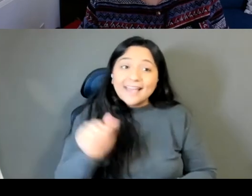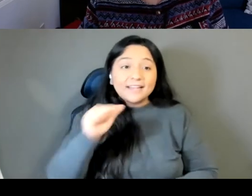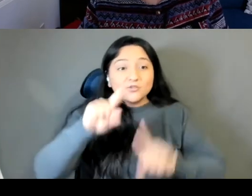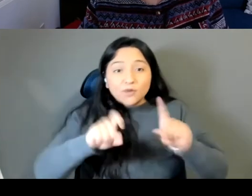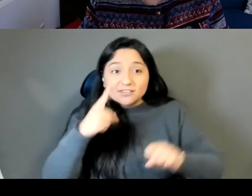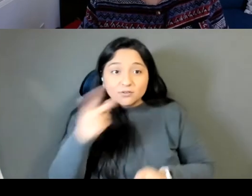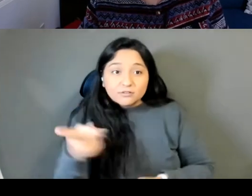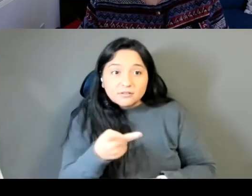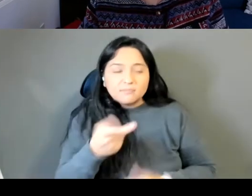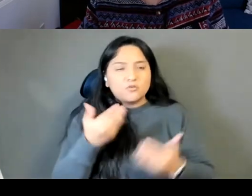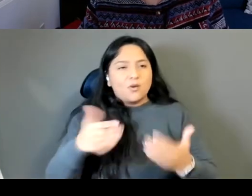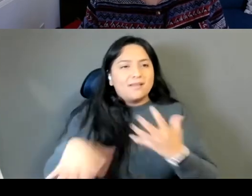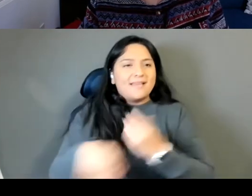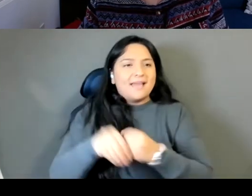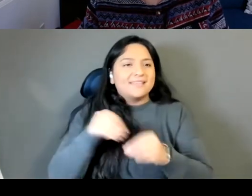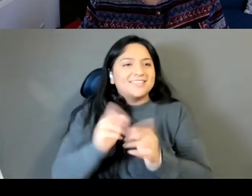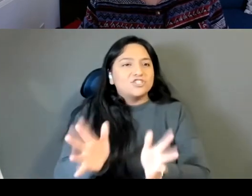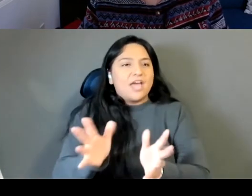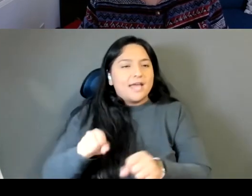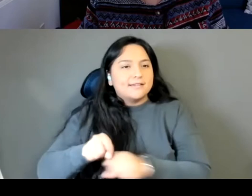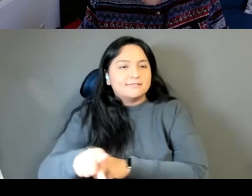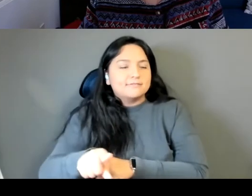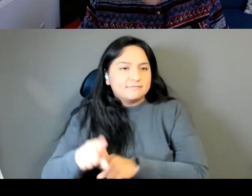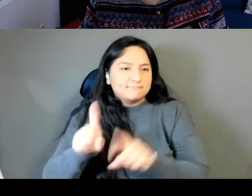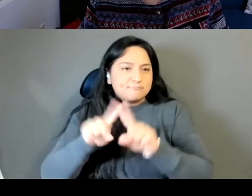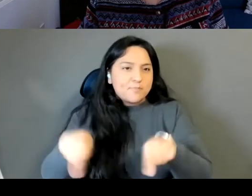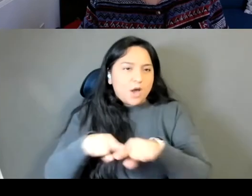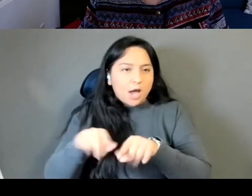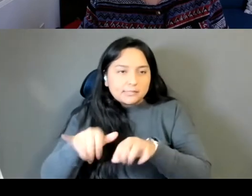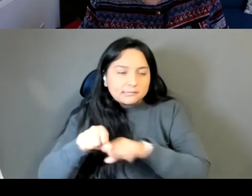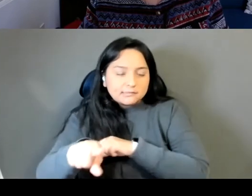We have a couple of great ones already I'm very excited to engage with those.